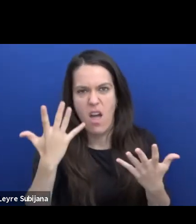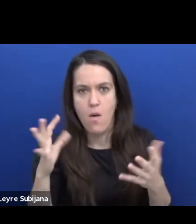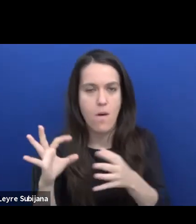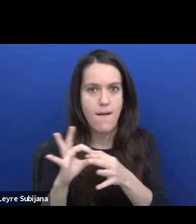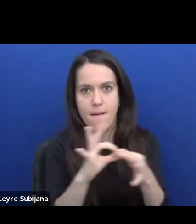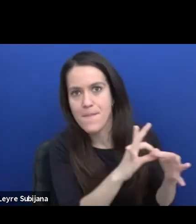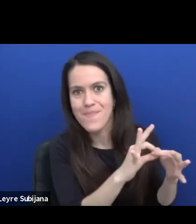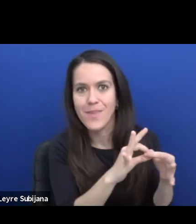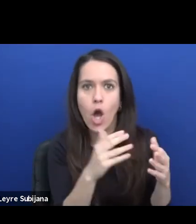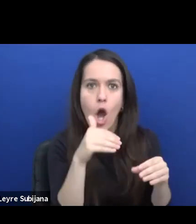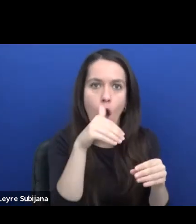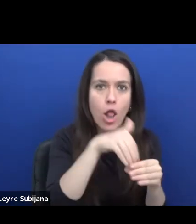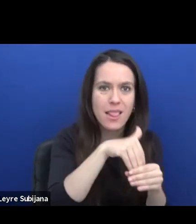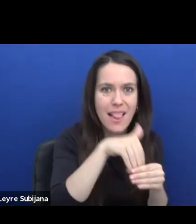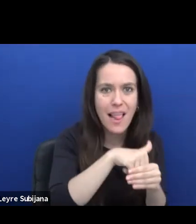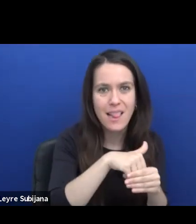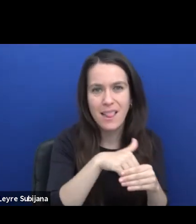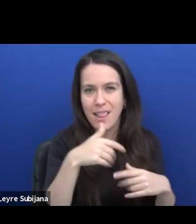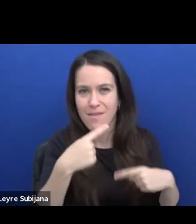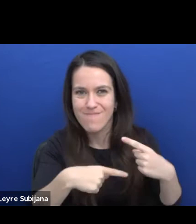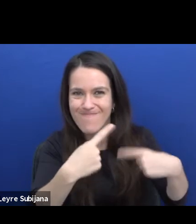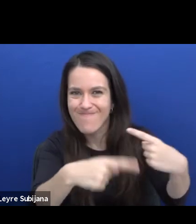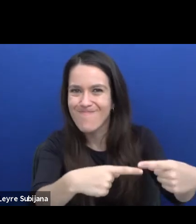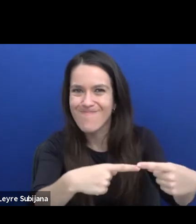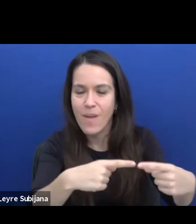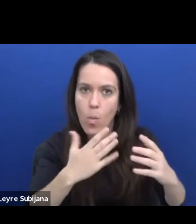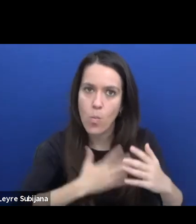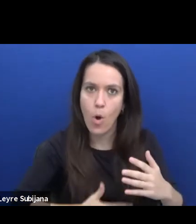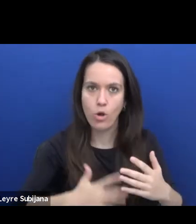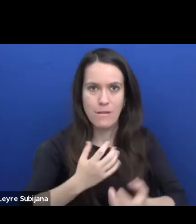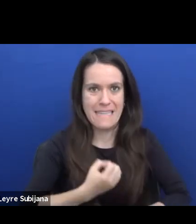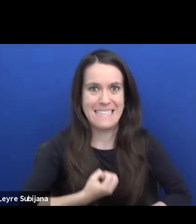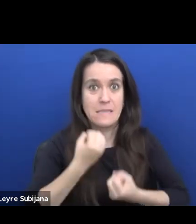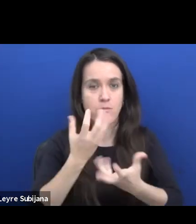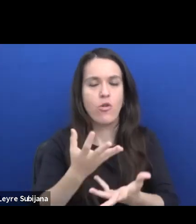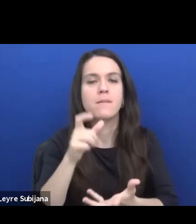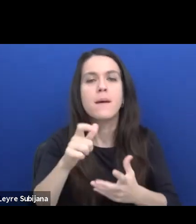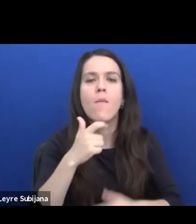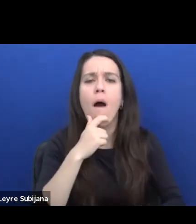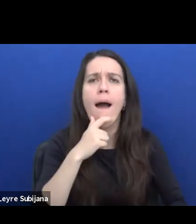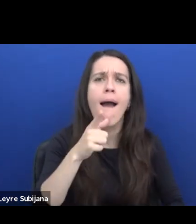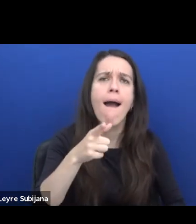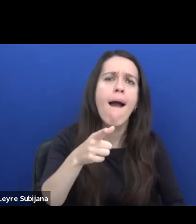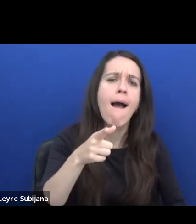that you want to express, people understand and people are eager